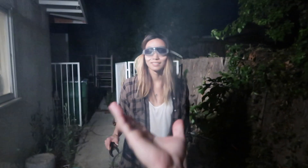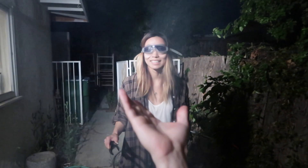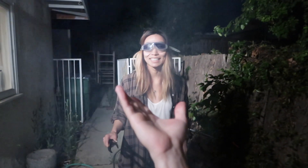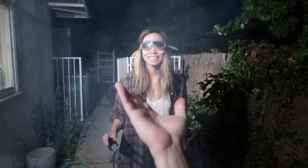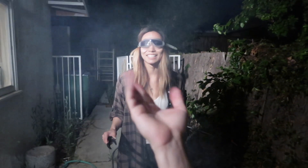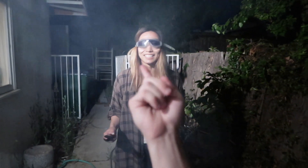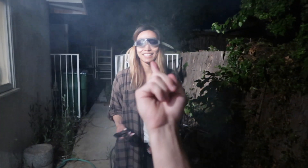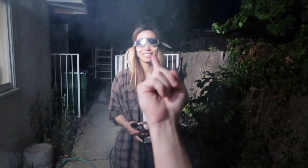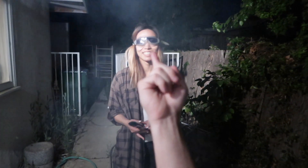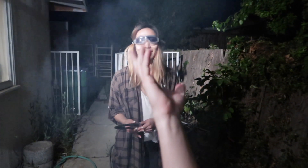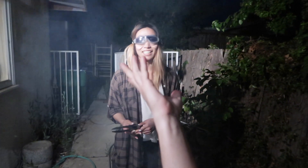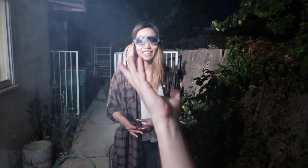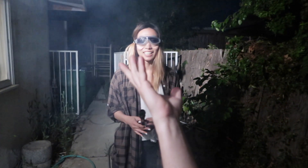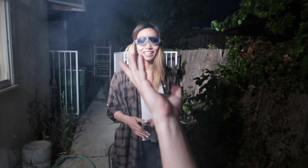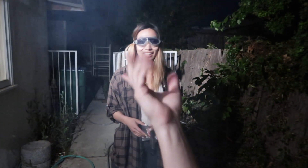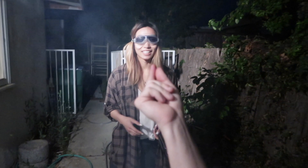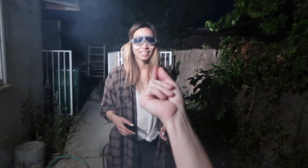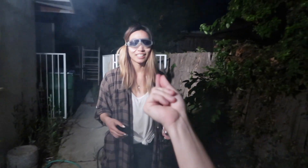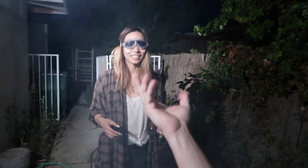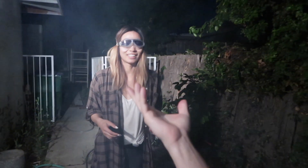What? what? What are you doing?